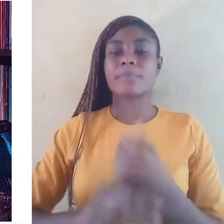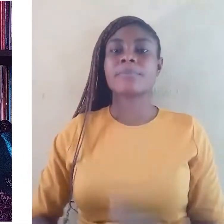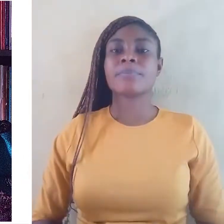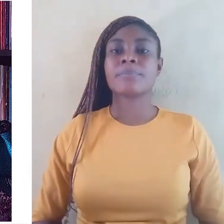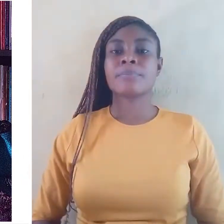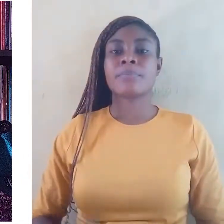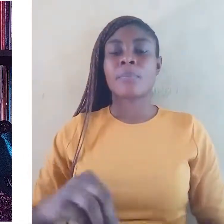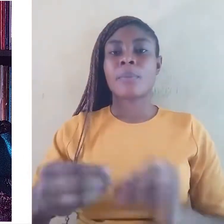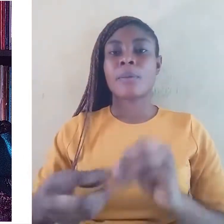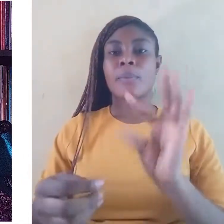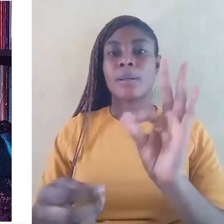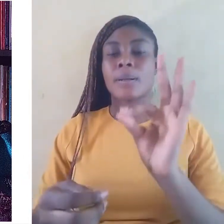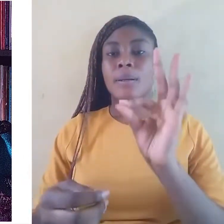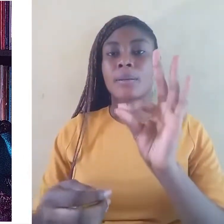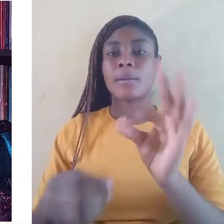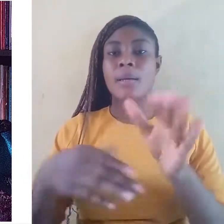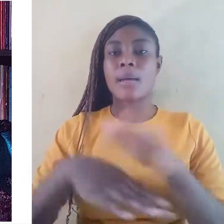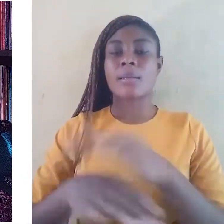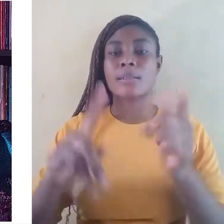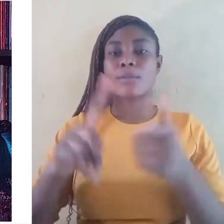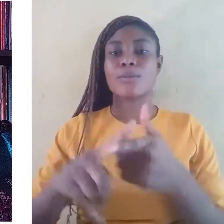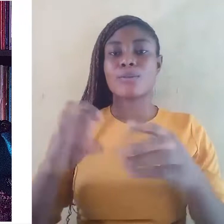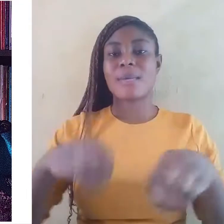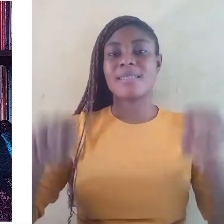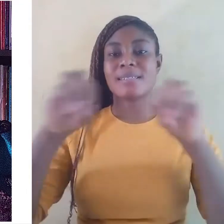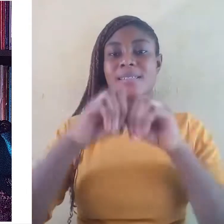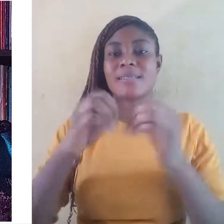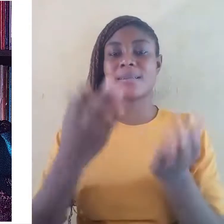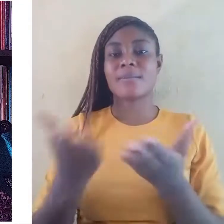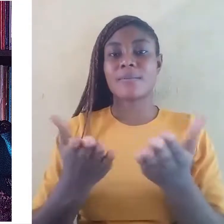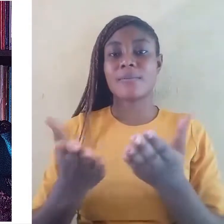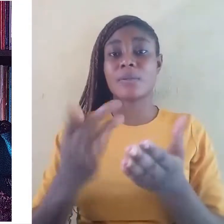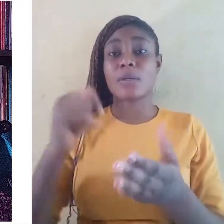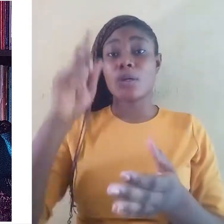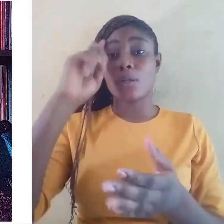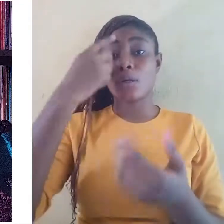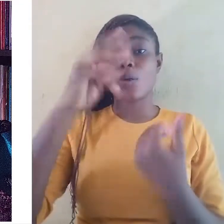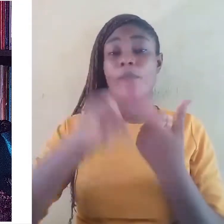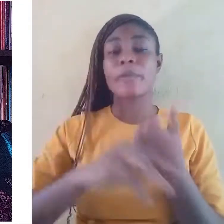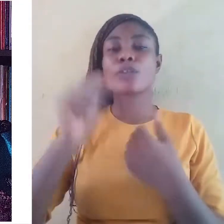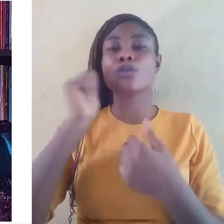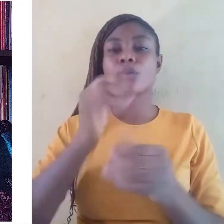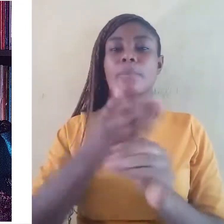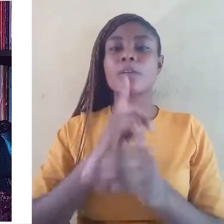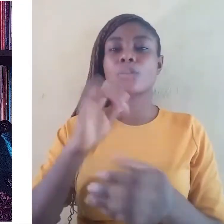Access to essential services The governments should ensure access to services